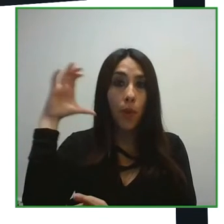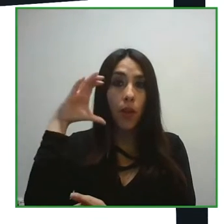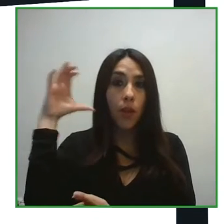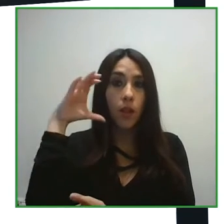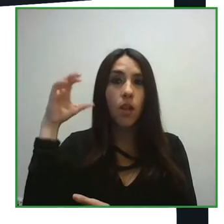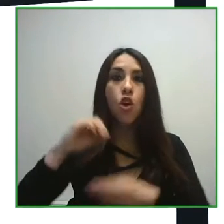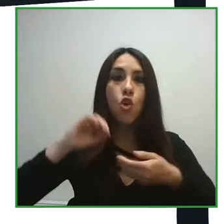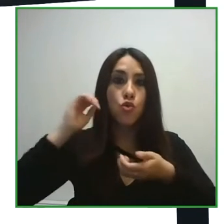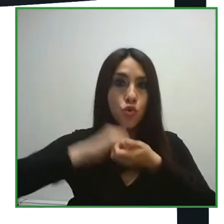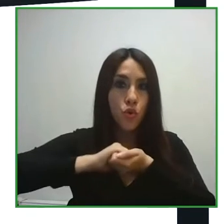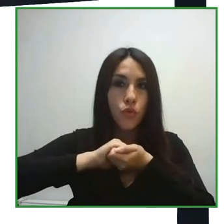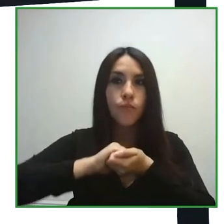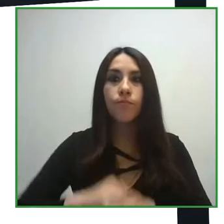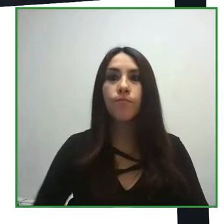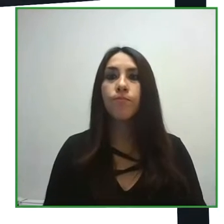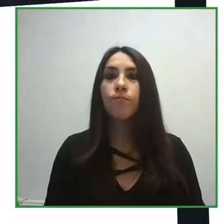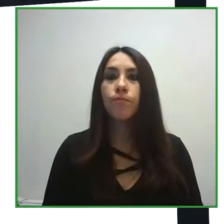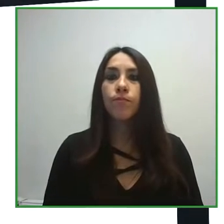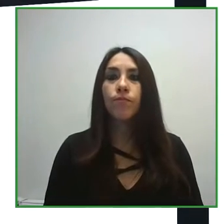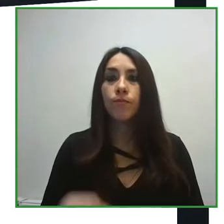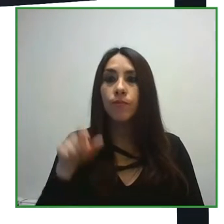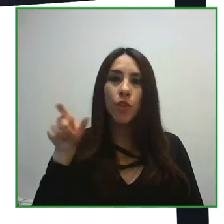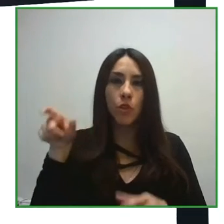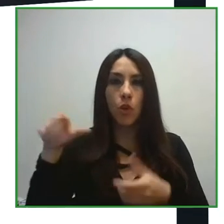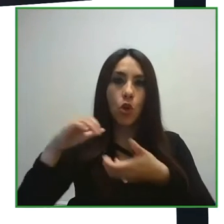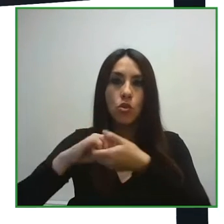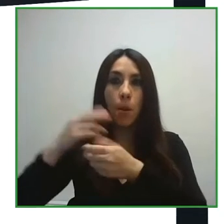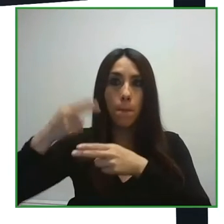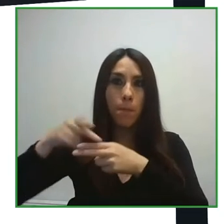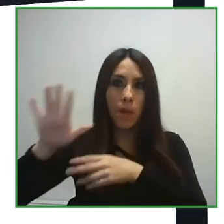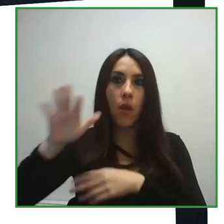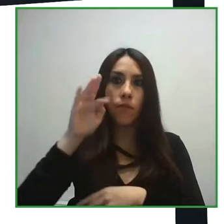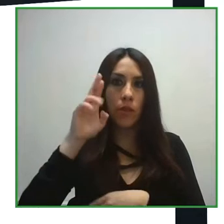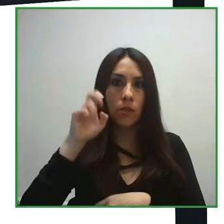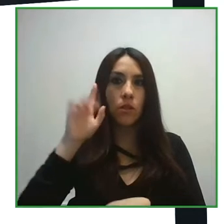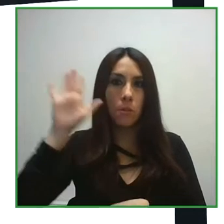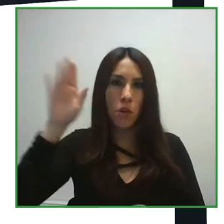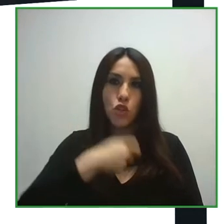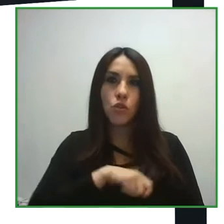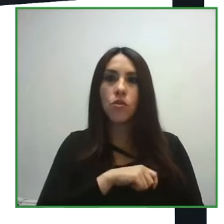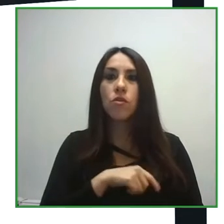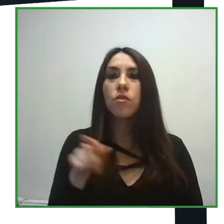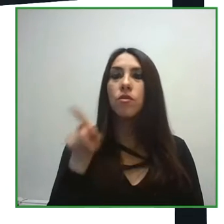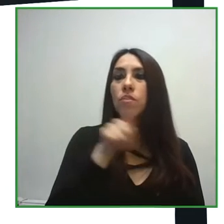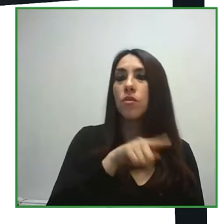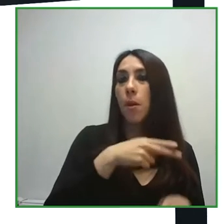Guilherme Braga, the founder of Equality, Inclusion, Diversity and Paloma Cid